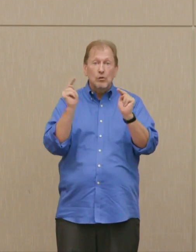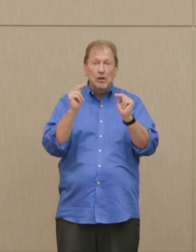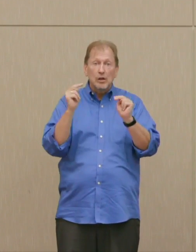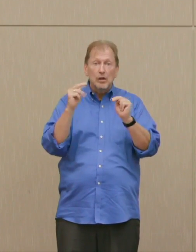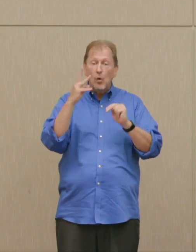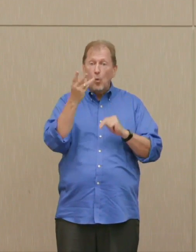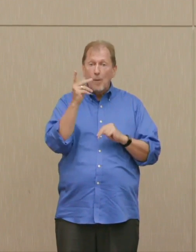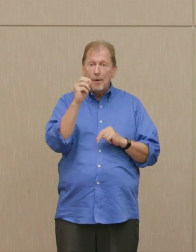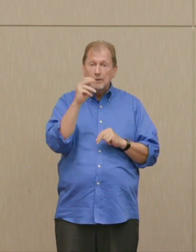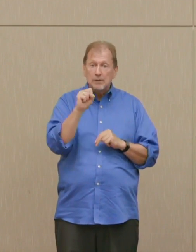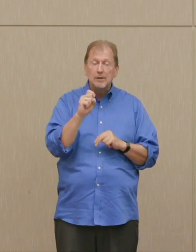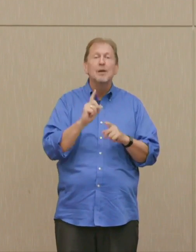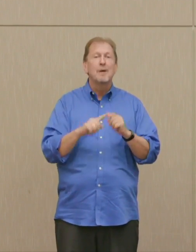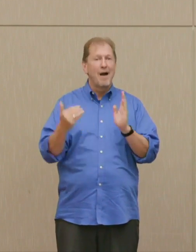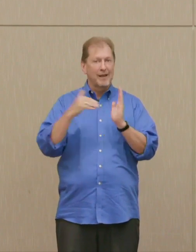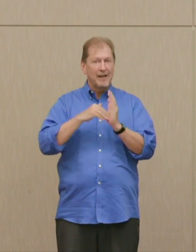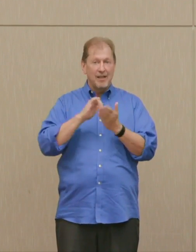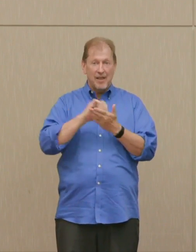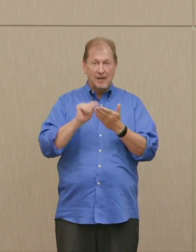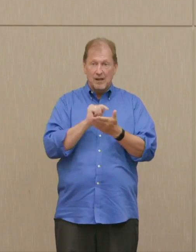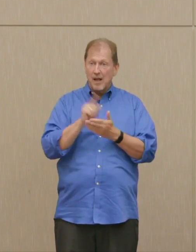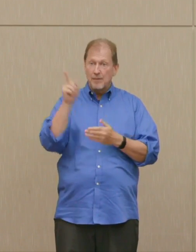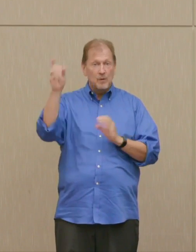against a country that didn't have them, now the Soviet Union.